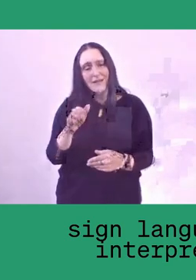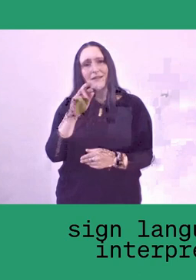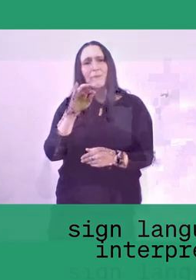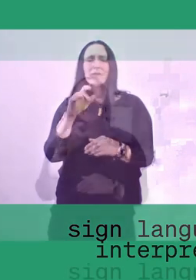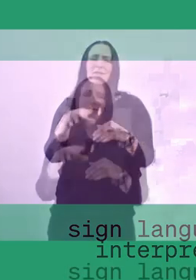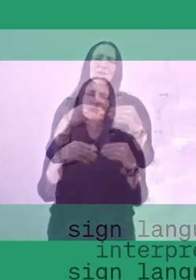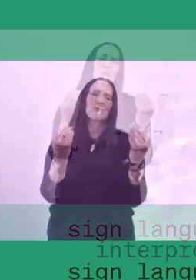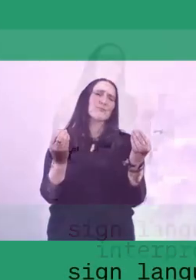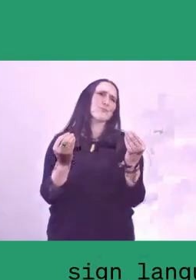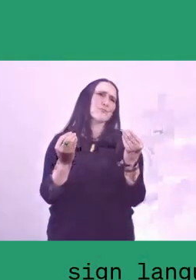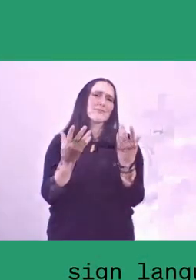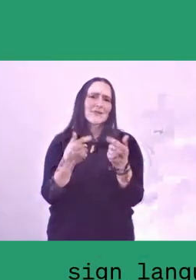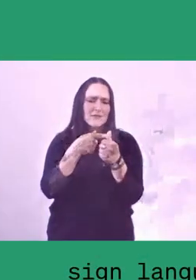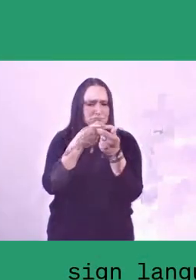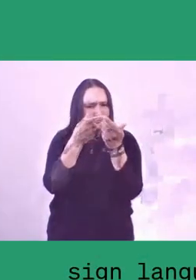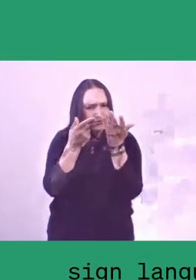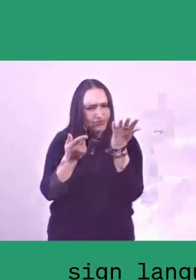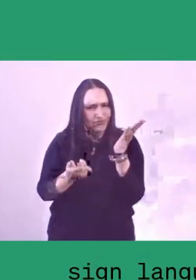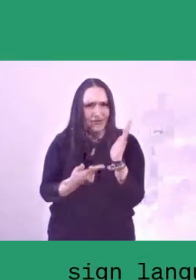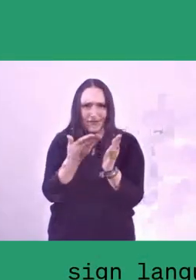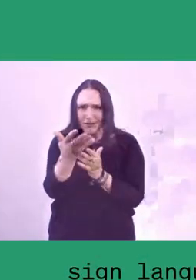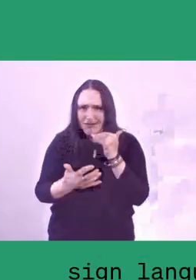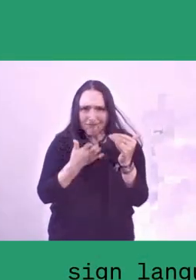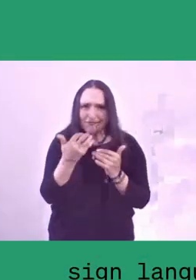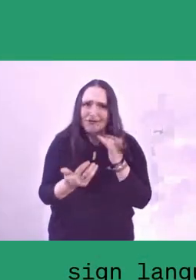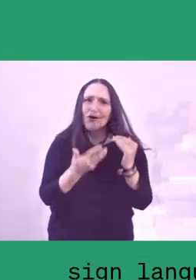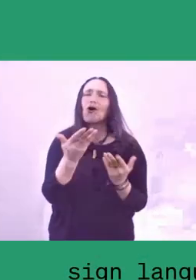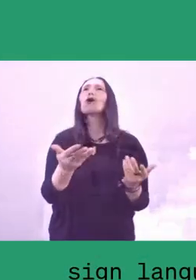There are a lot of, I guess, challenges.